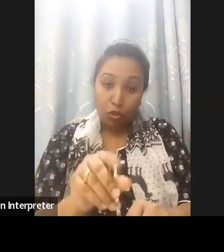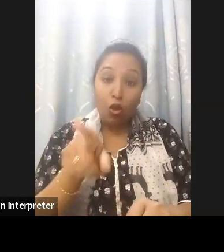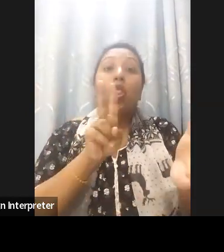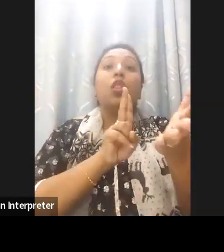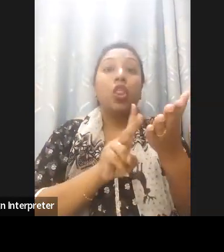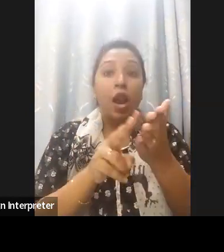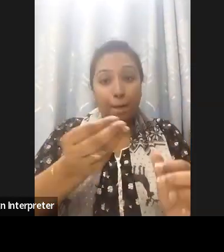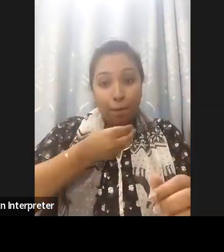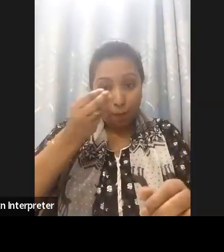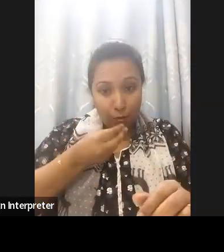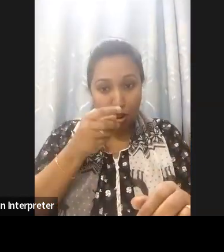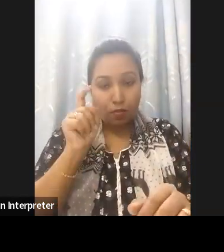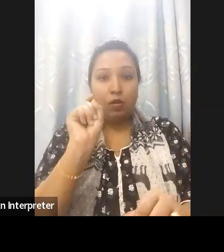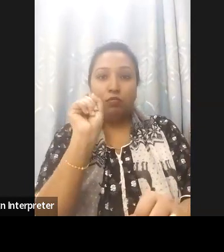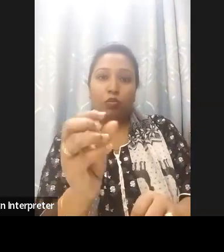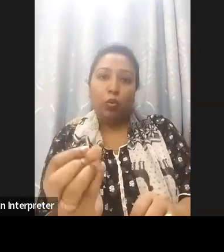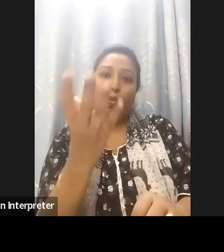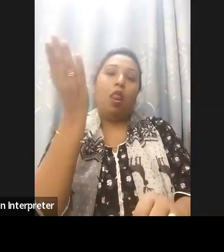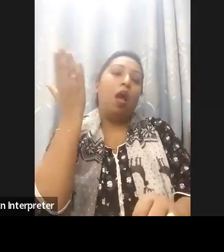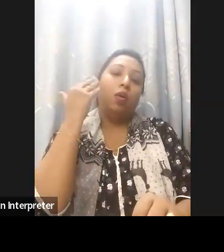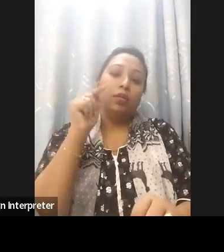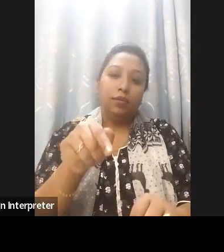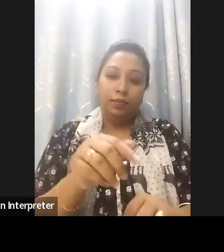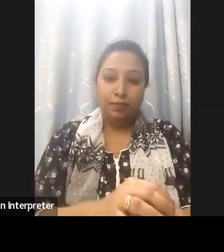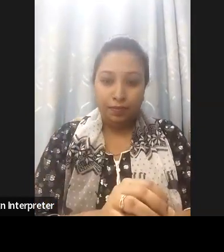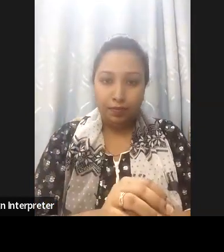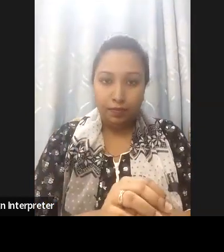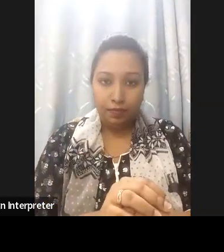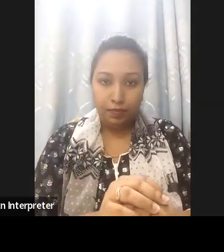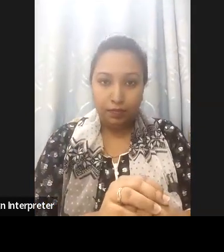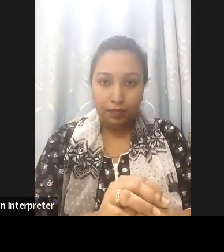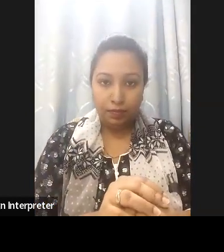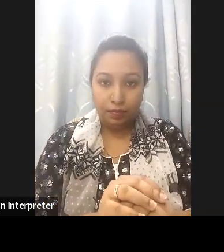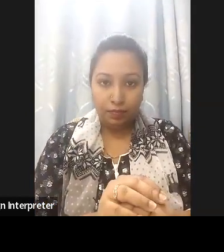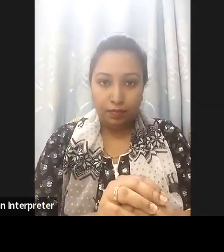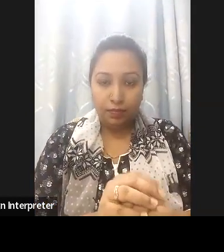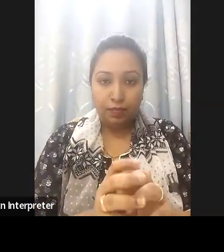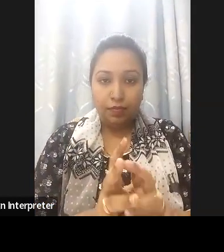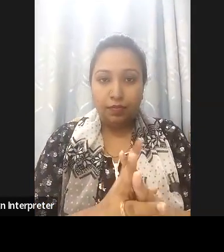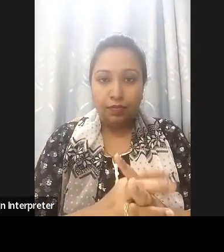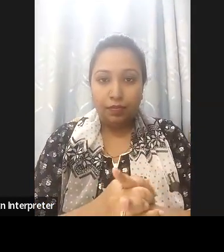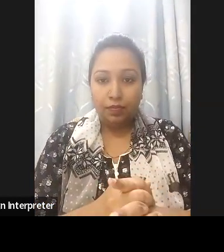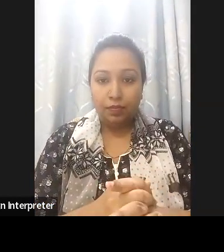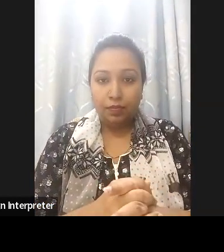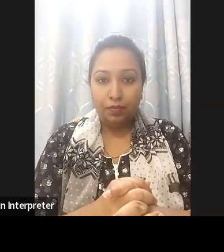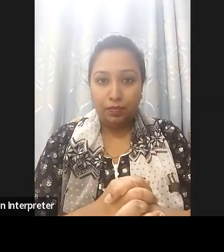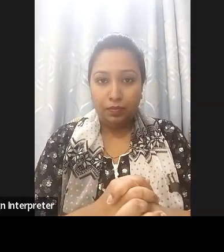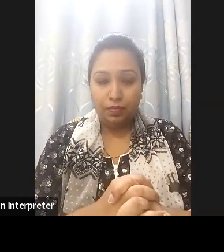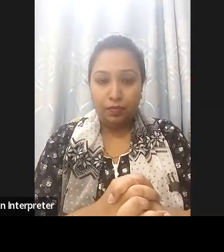ask the panelists questions we kindly ask you to use the Q&A section in the menu not the chat. Feel